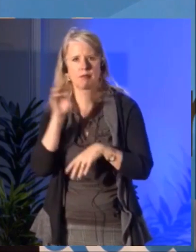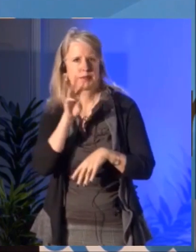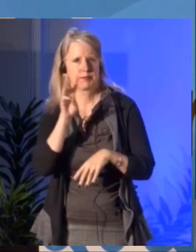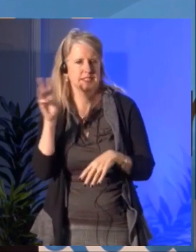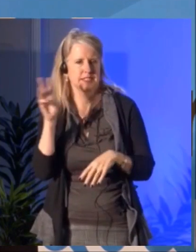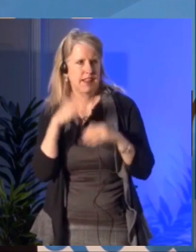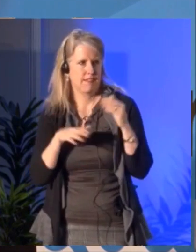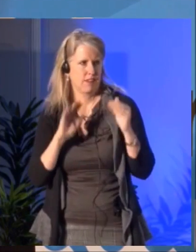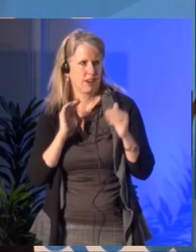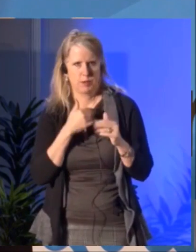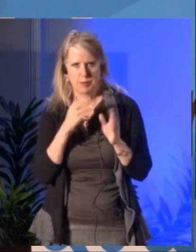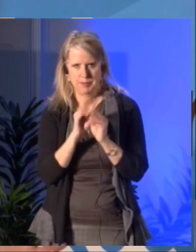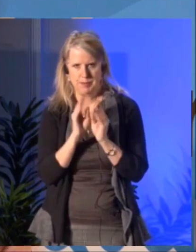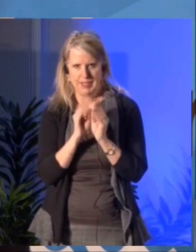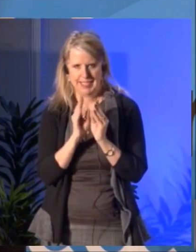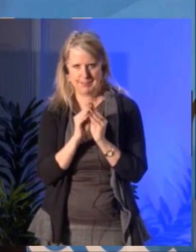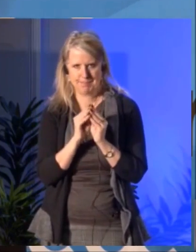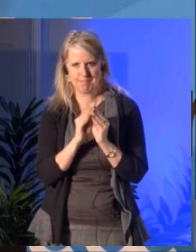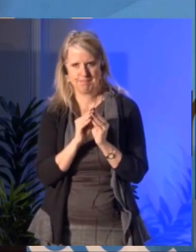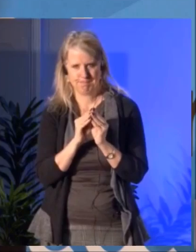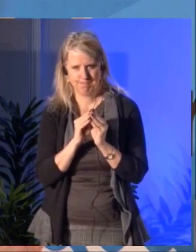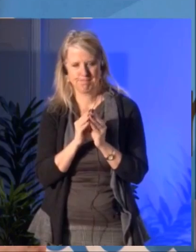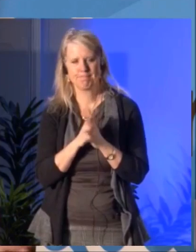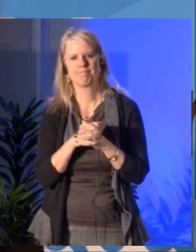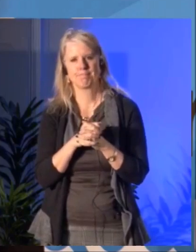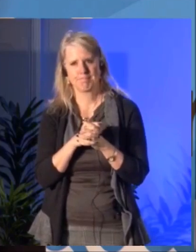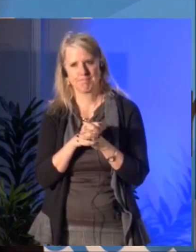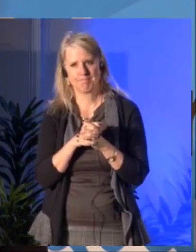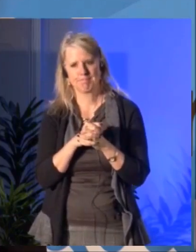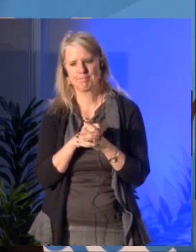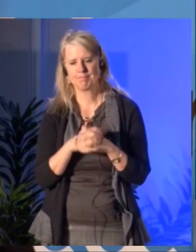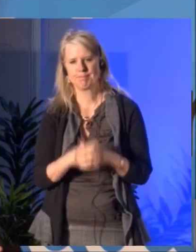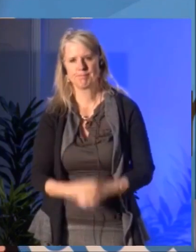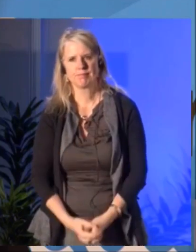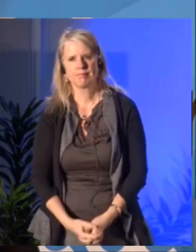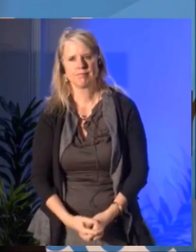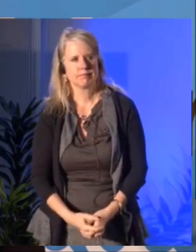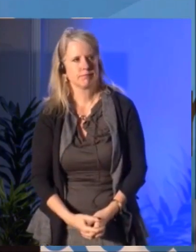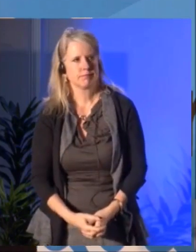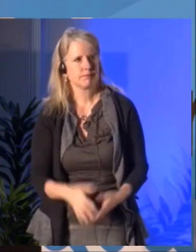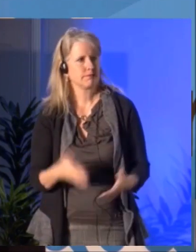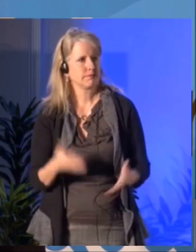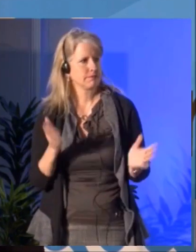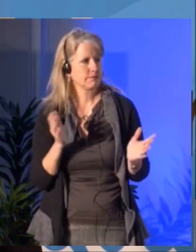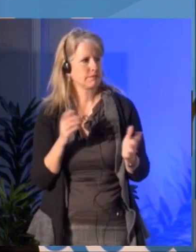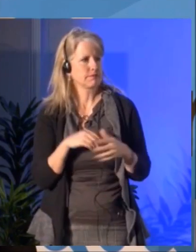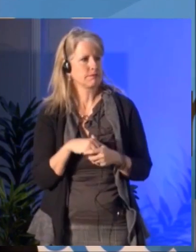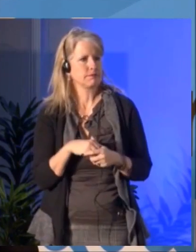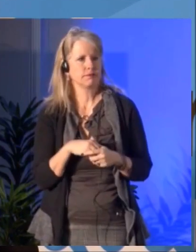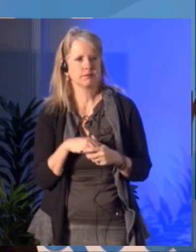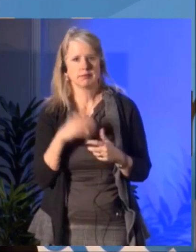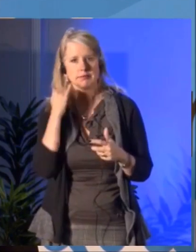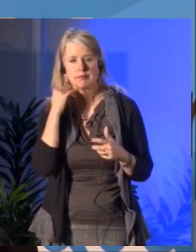[ French Language Being Spoken ] Thanks for being with us this afternoon.